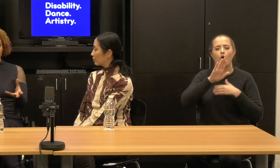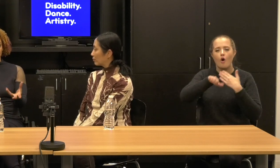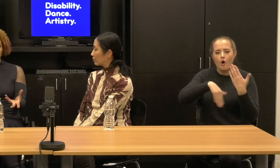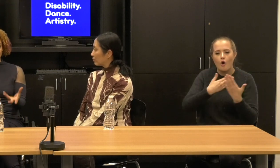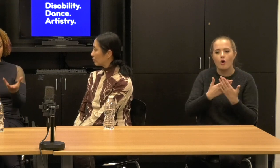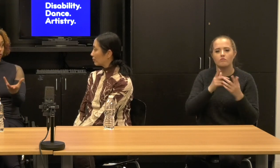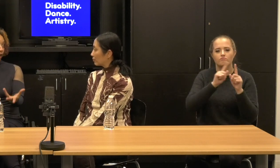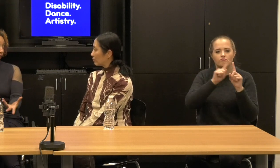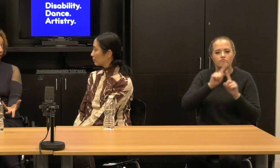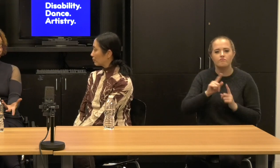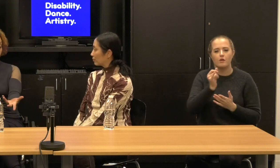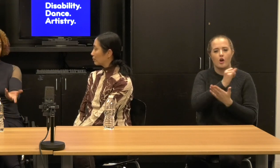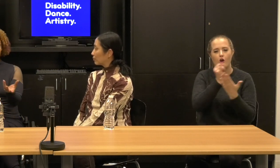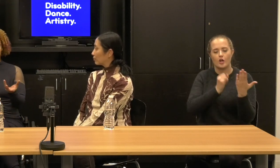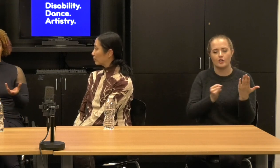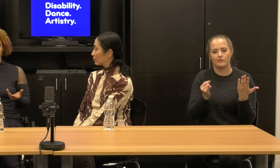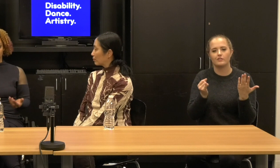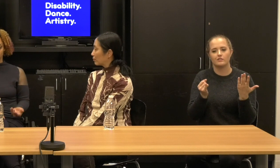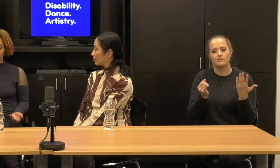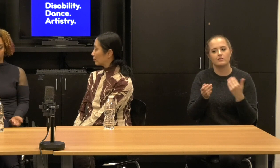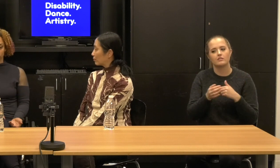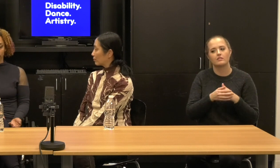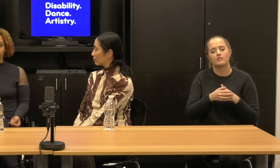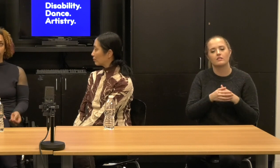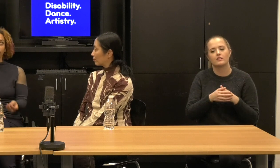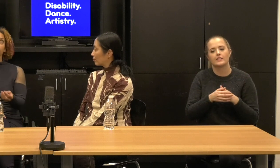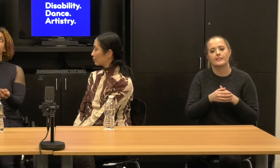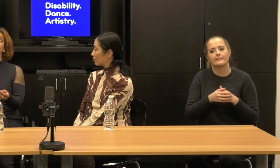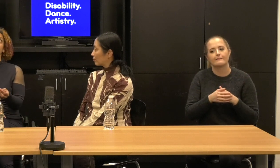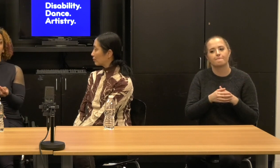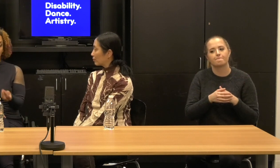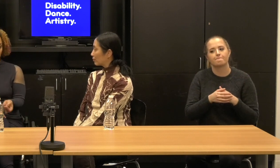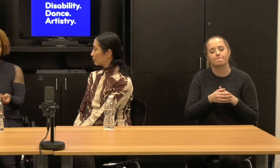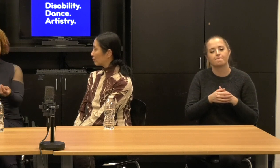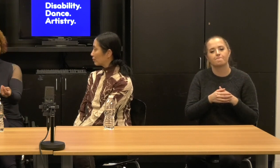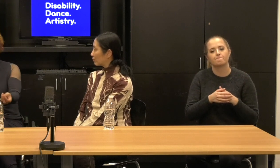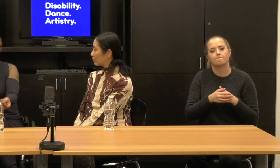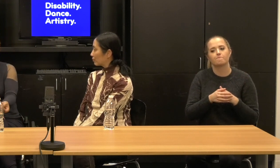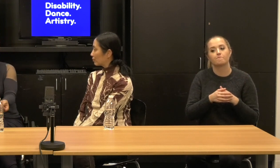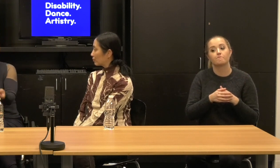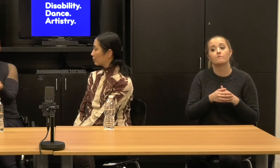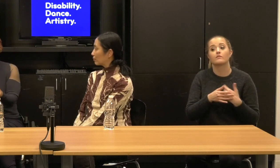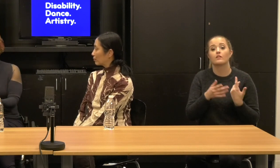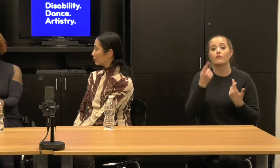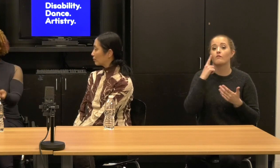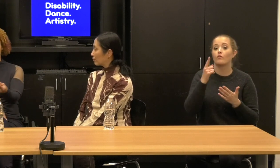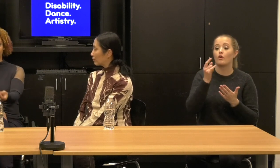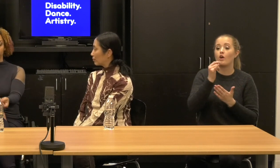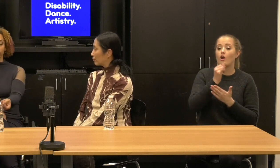that they should be recognized as I think as artistic production with aesthetic value,